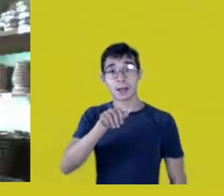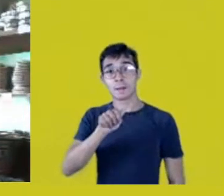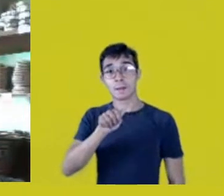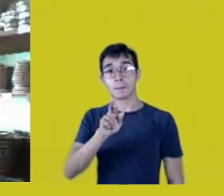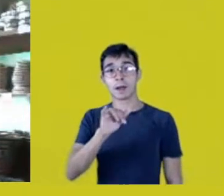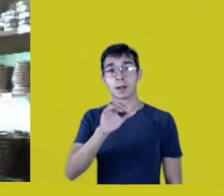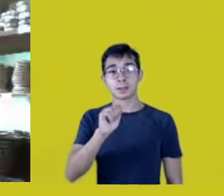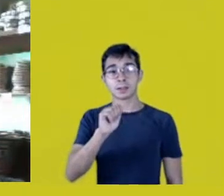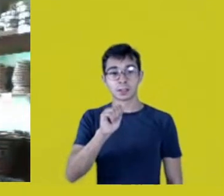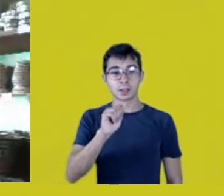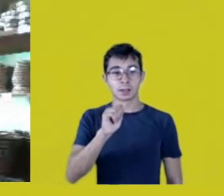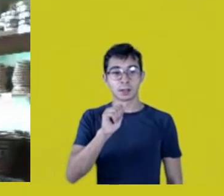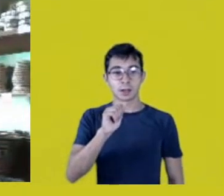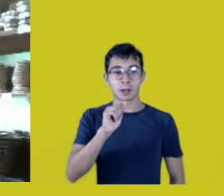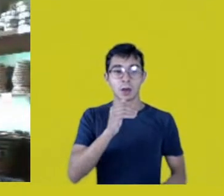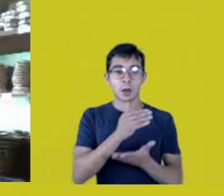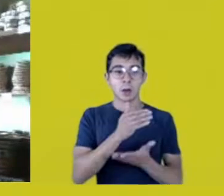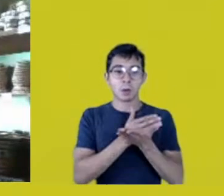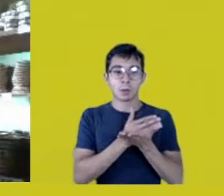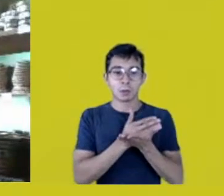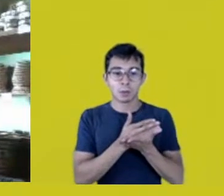before you evoke yourself.